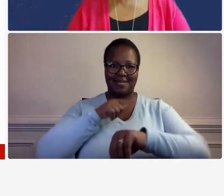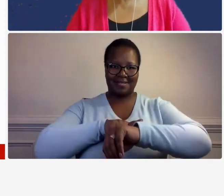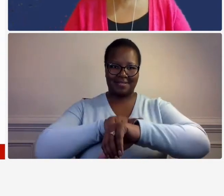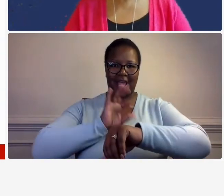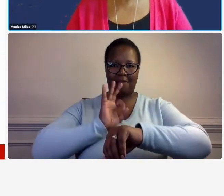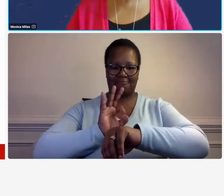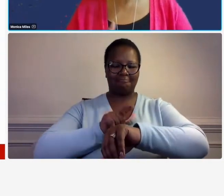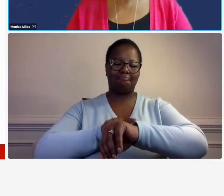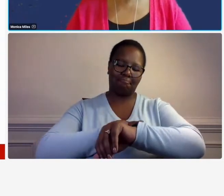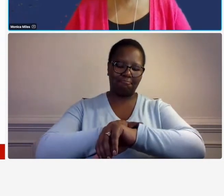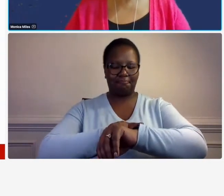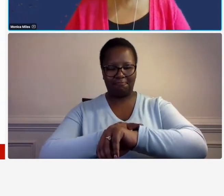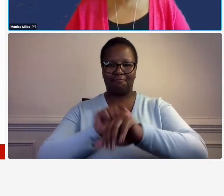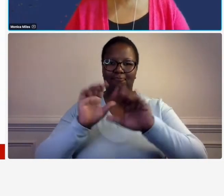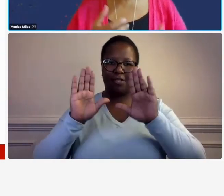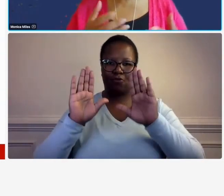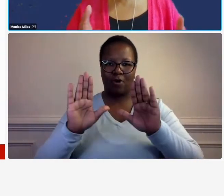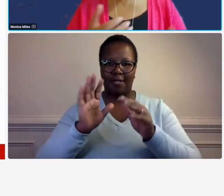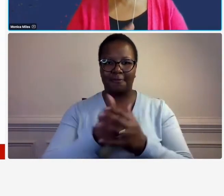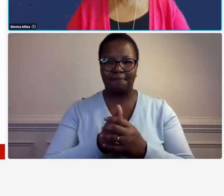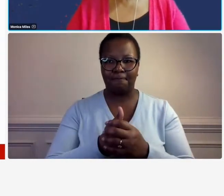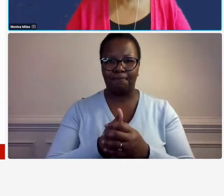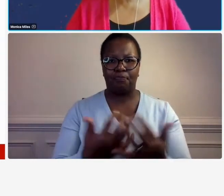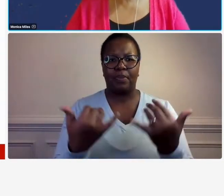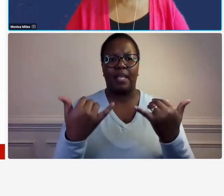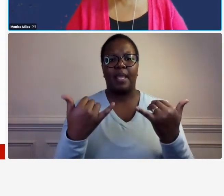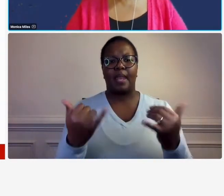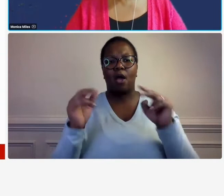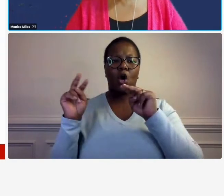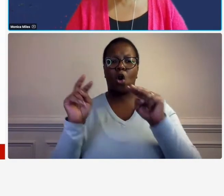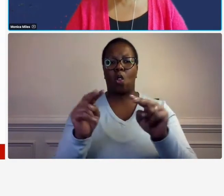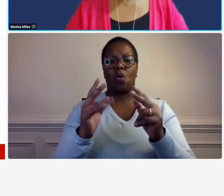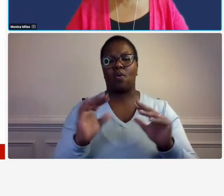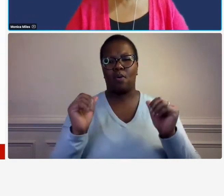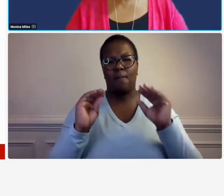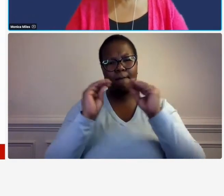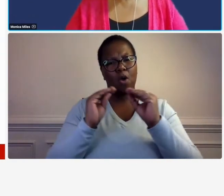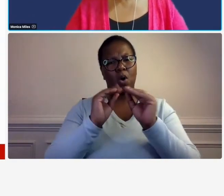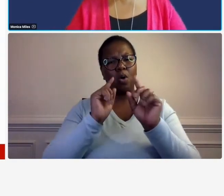great okay so we're gonna um look at some more scenarios here so we're gonna try to determine